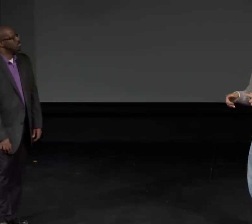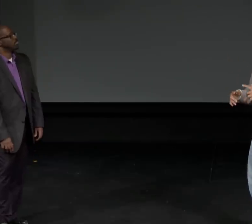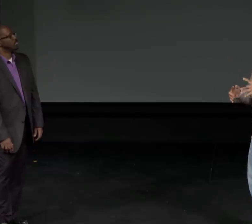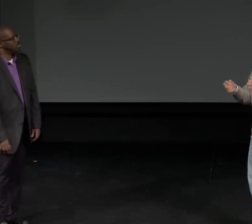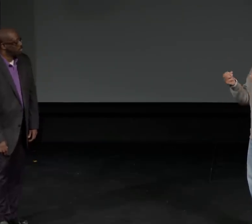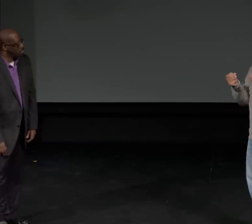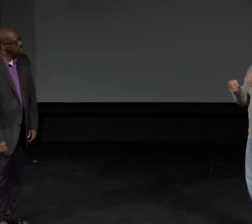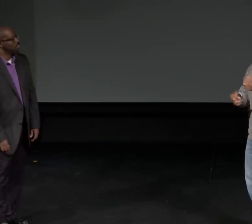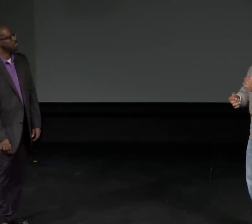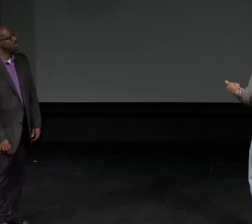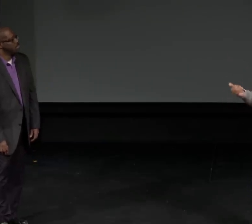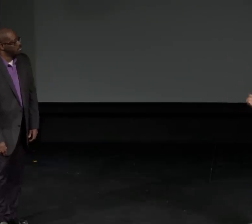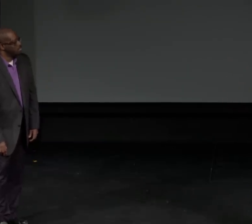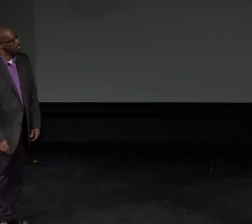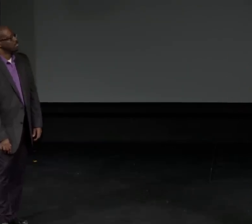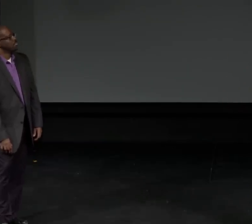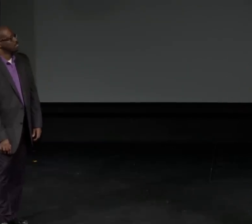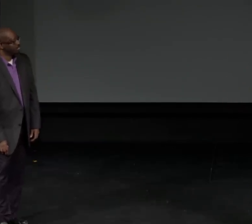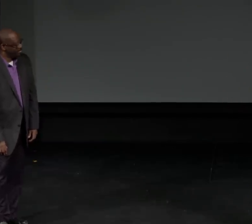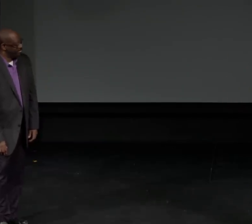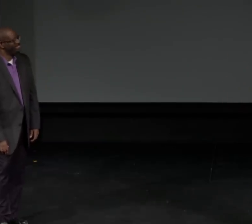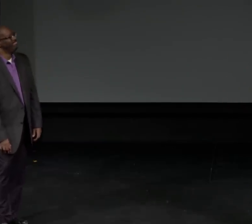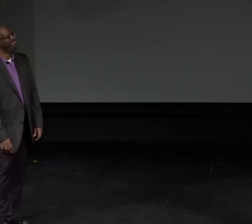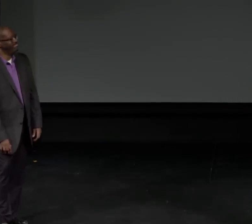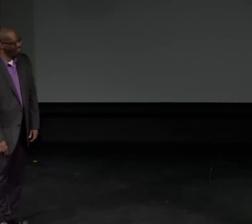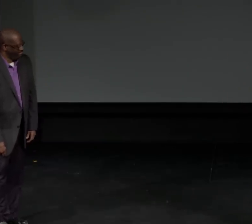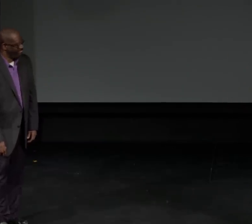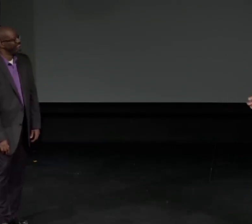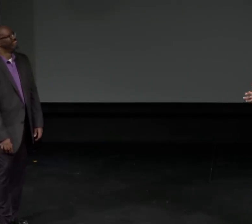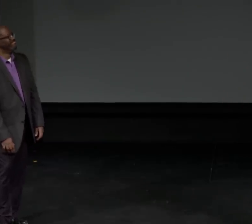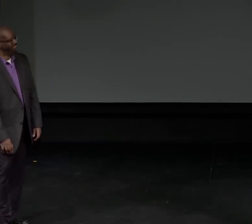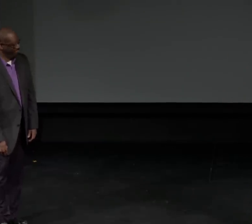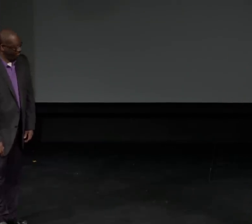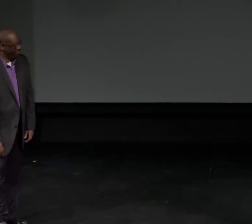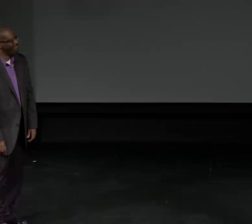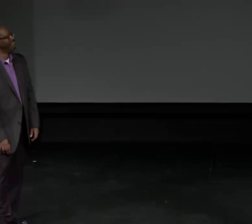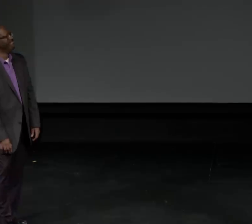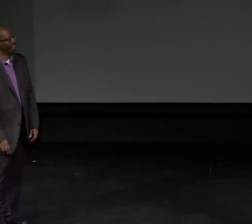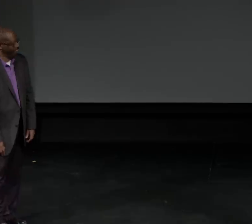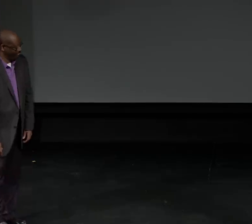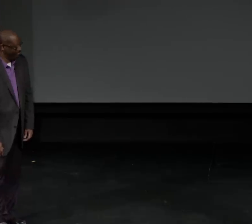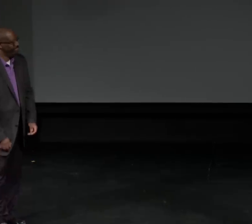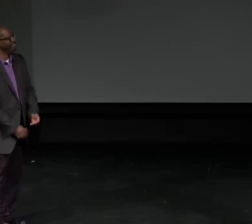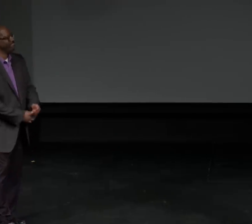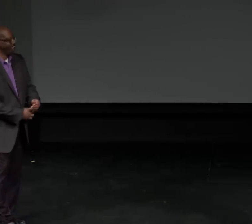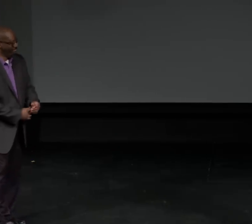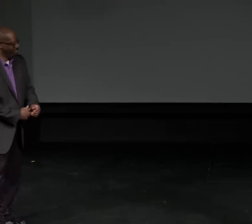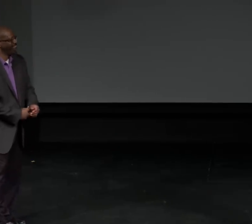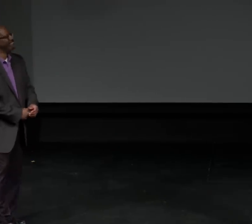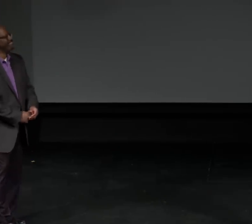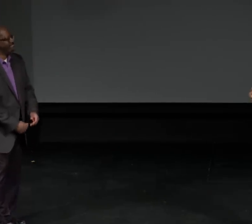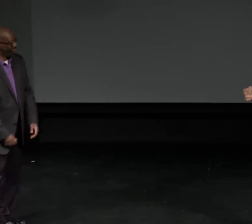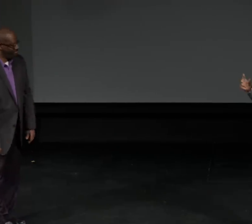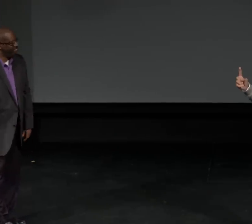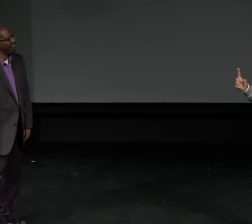of exchange that was limited? For instance in the characteristics that she was showing in the manual markers